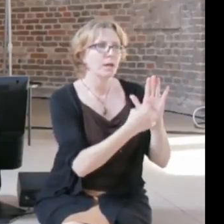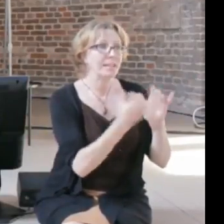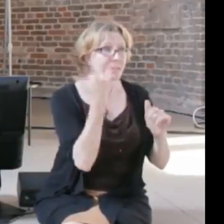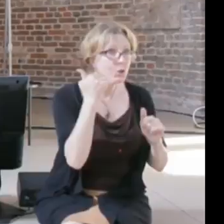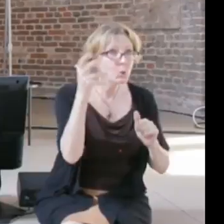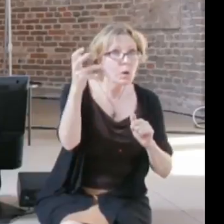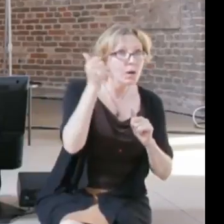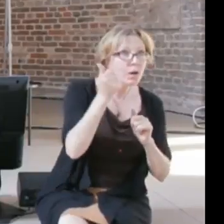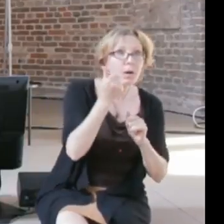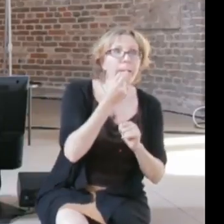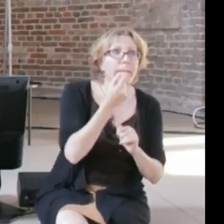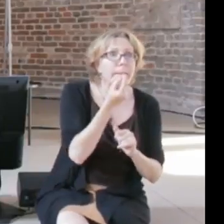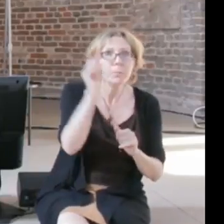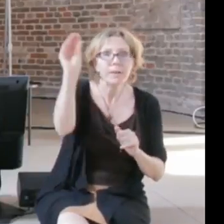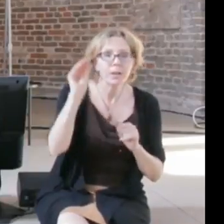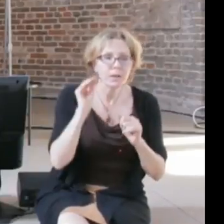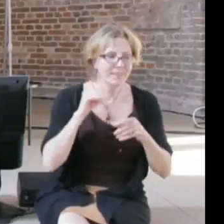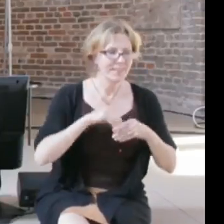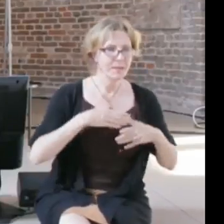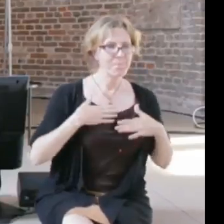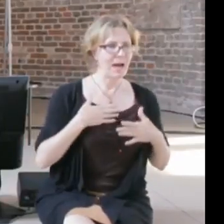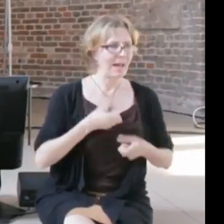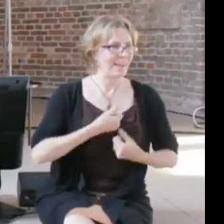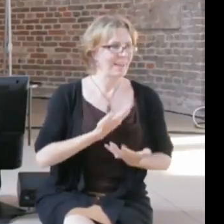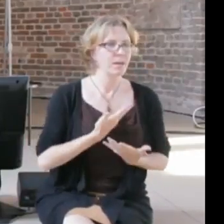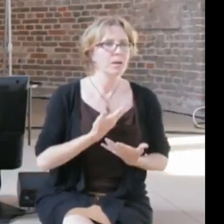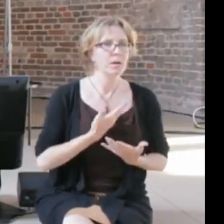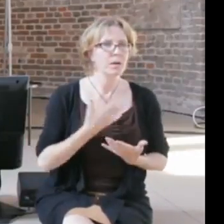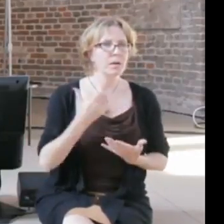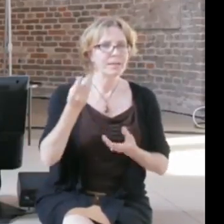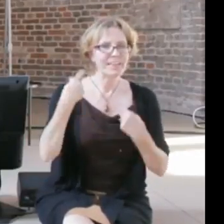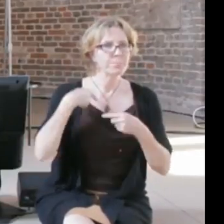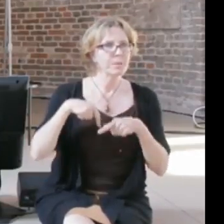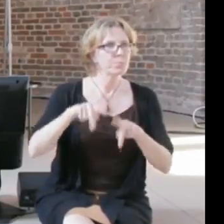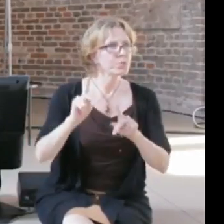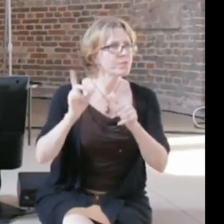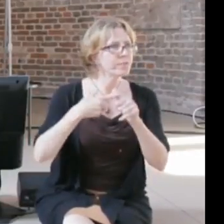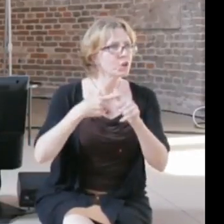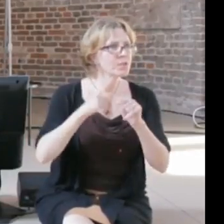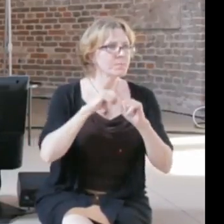use it as your own you need a permission for that, but what is not at all clear, is if